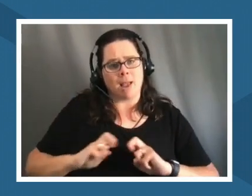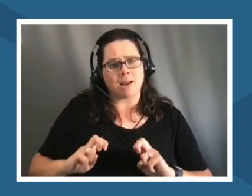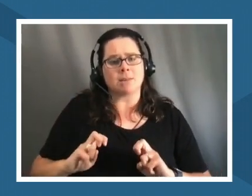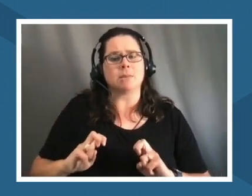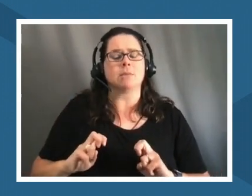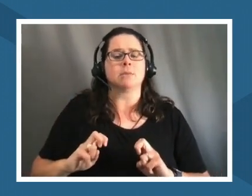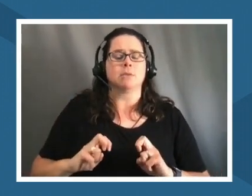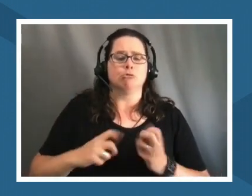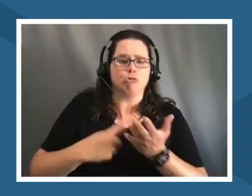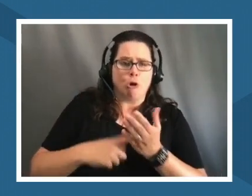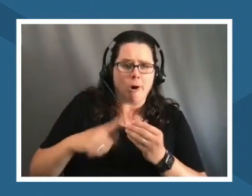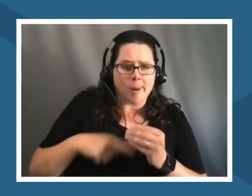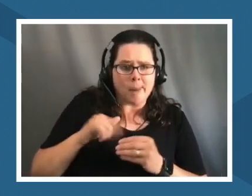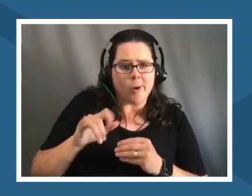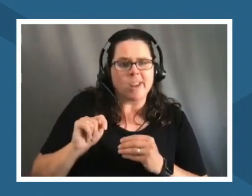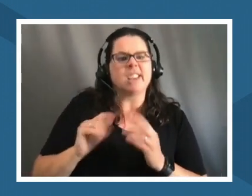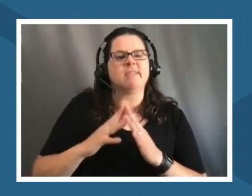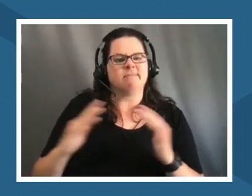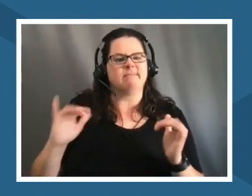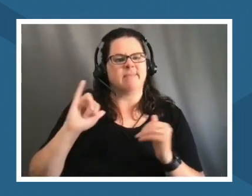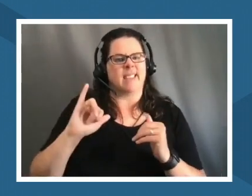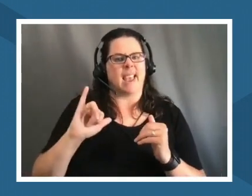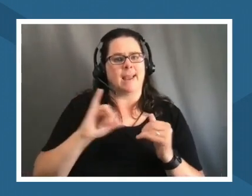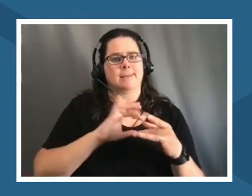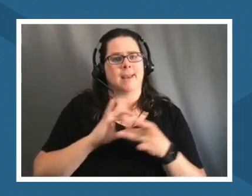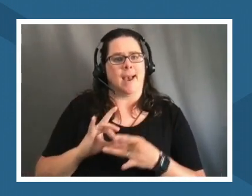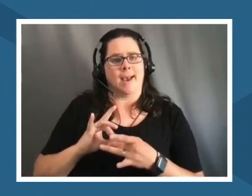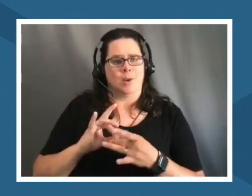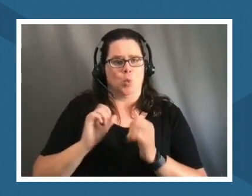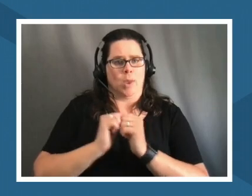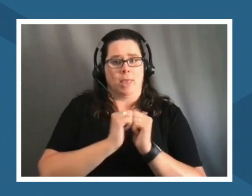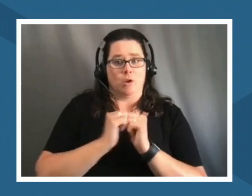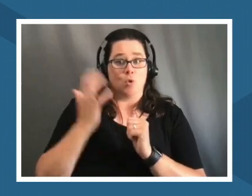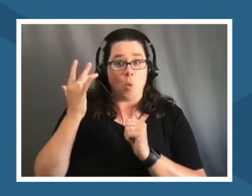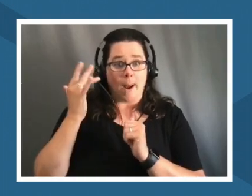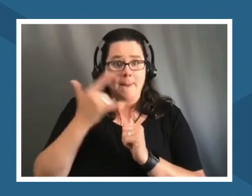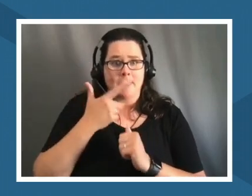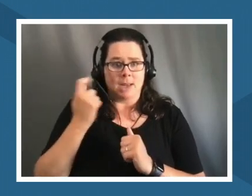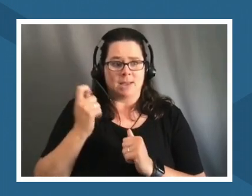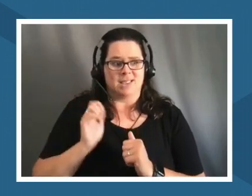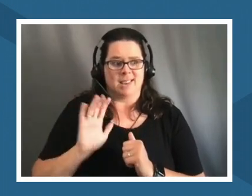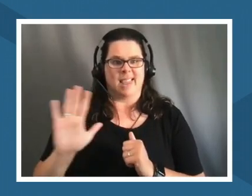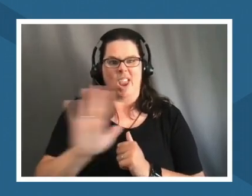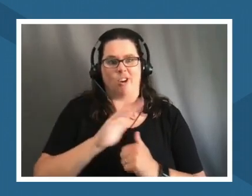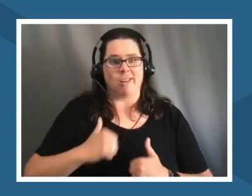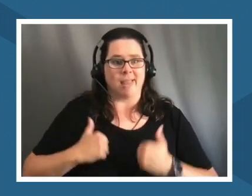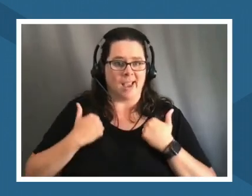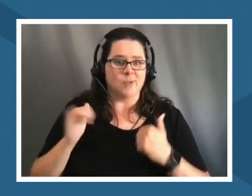about it all of those pieces tie in together because it is their lives too